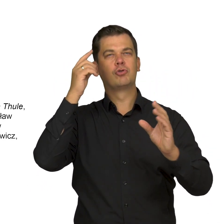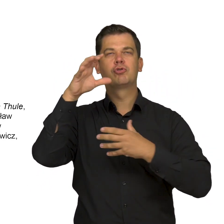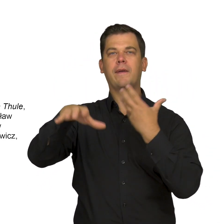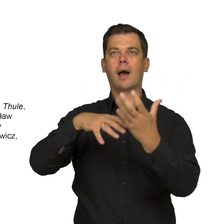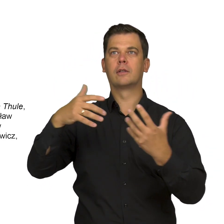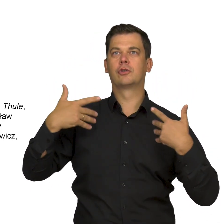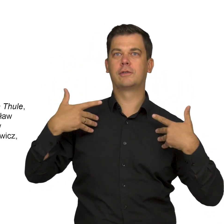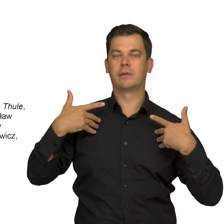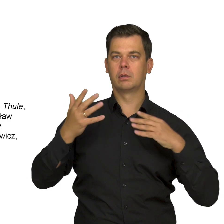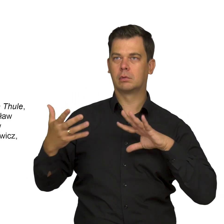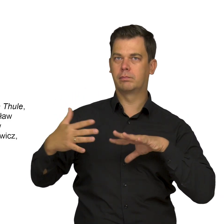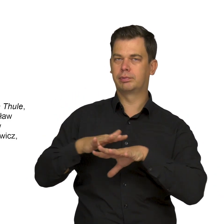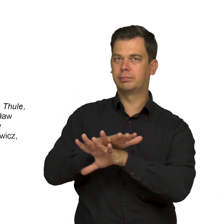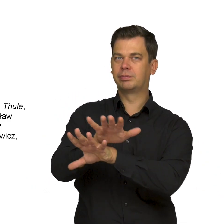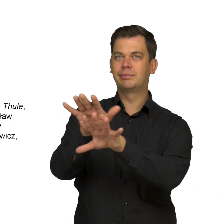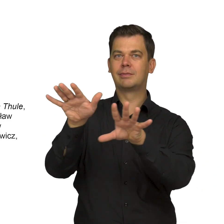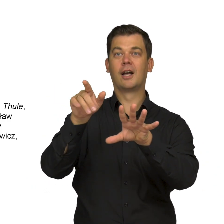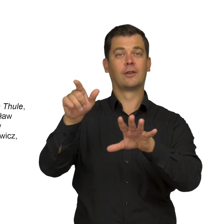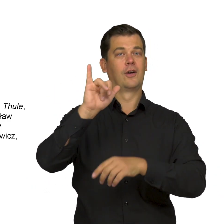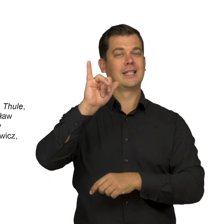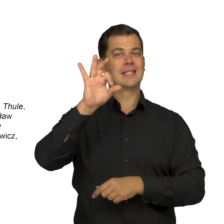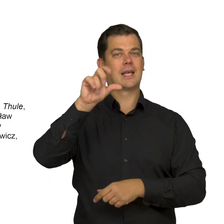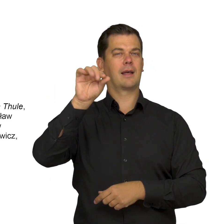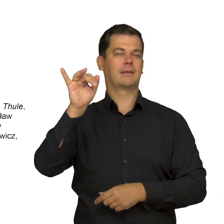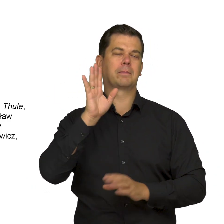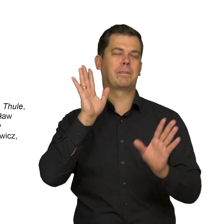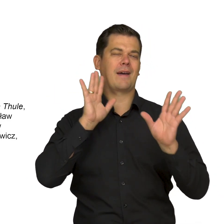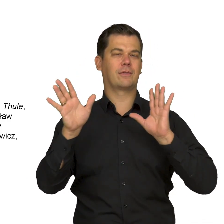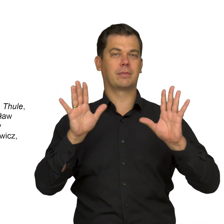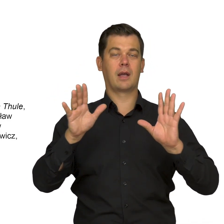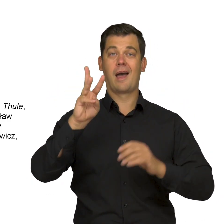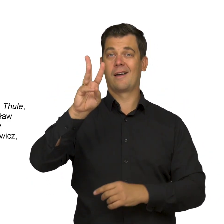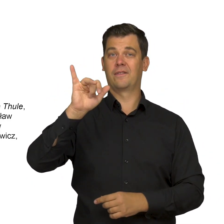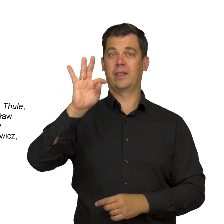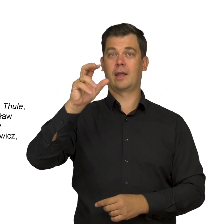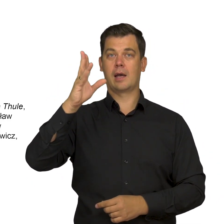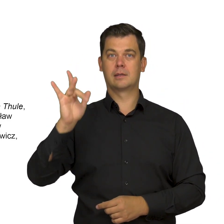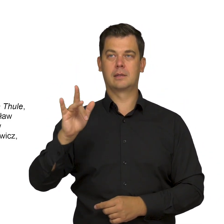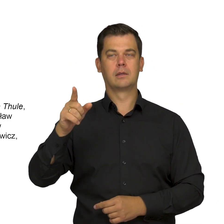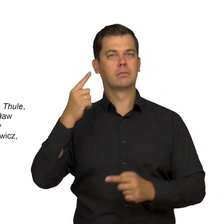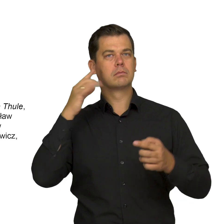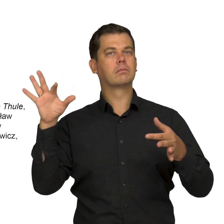Ultima Thule most likely represented Iceland, and the fact Witkacy refers to this motif